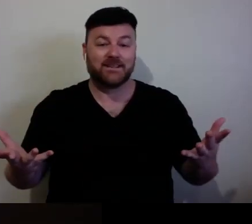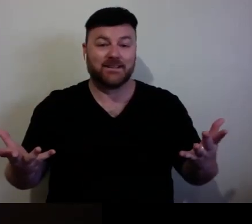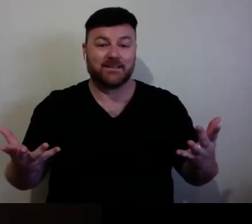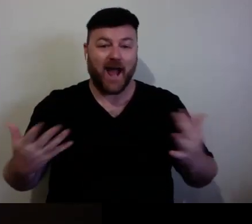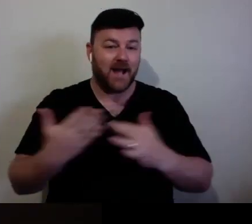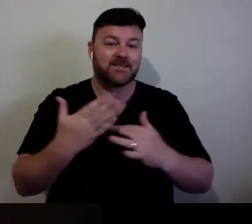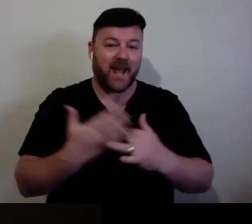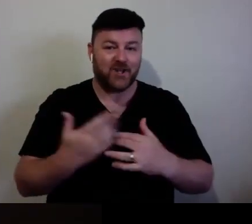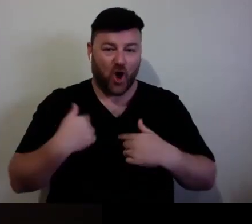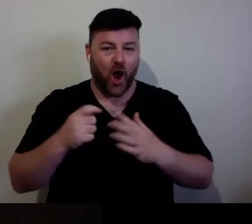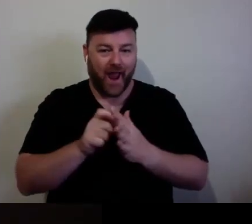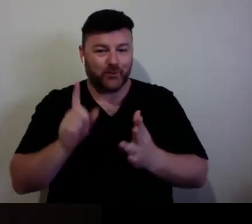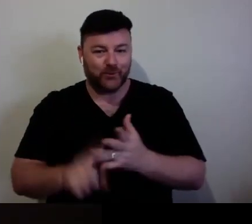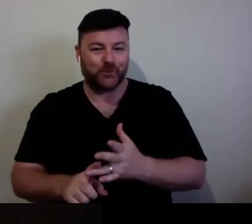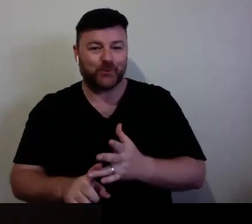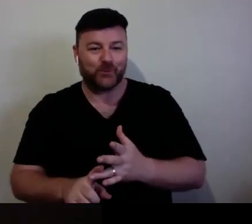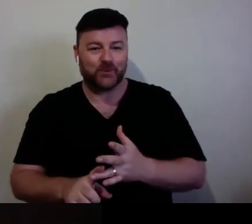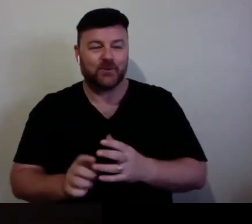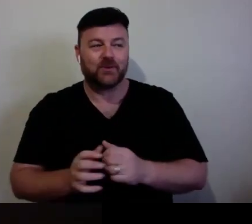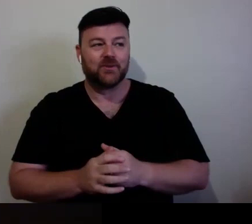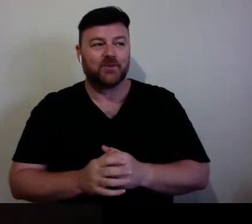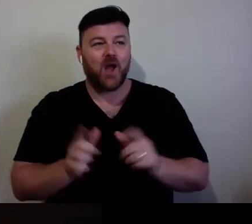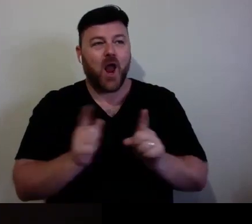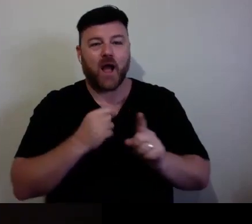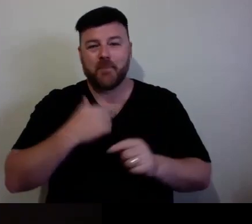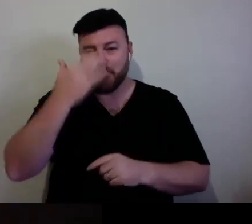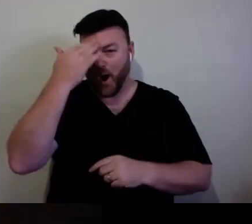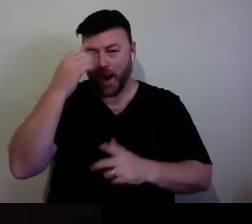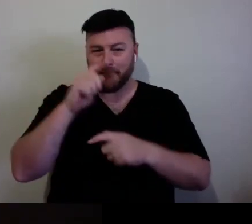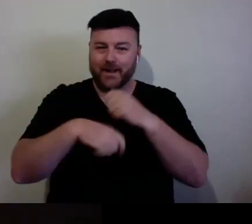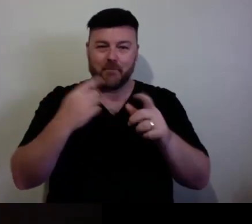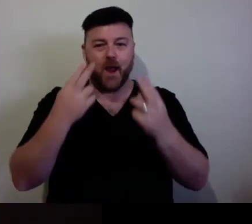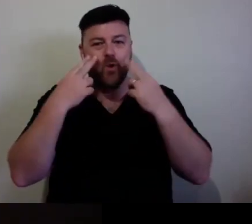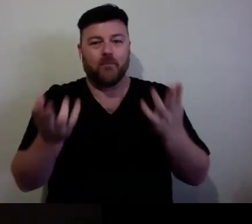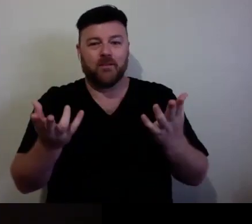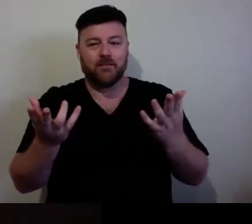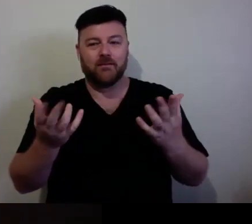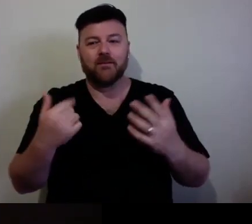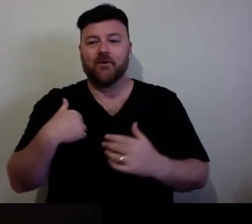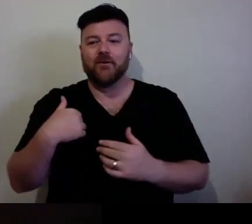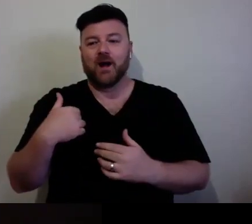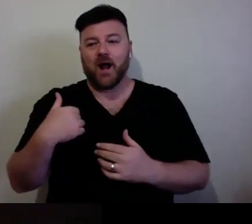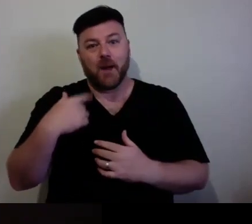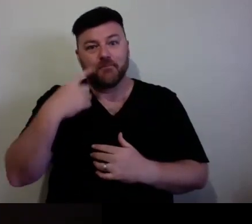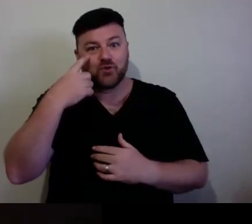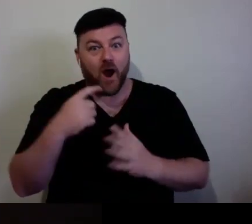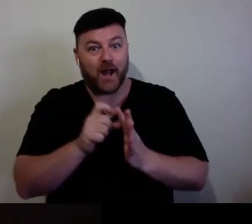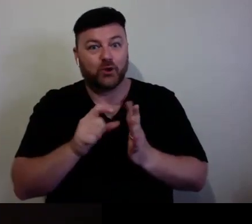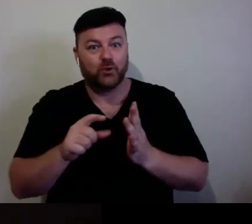normalise practices in there as well. So, I think basically staying